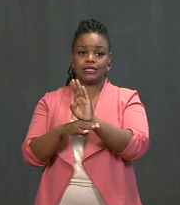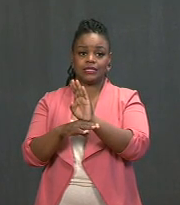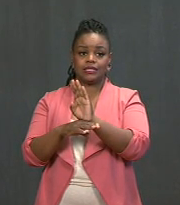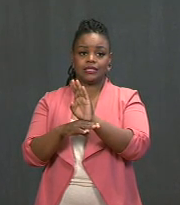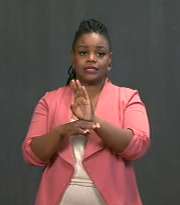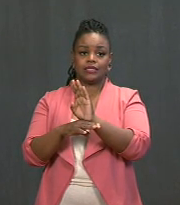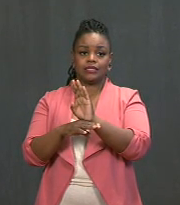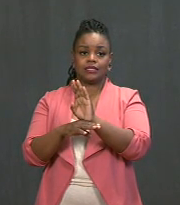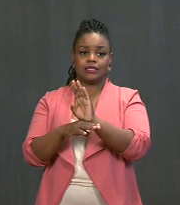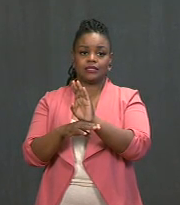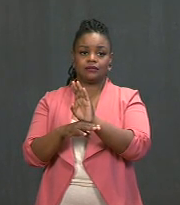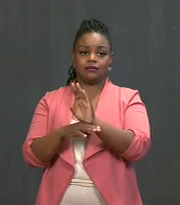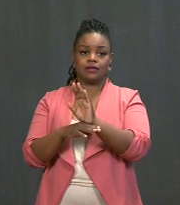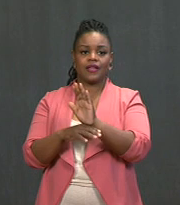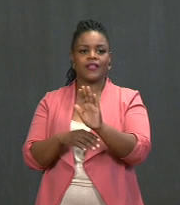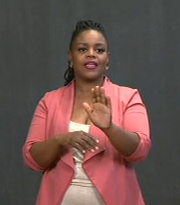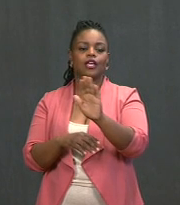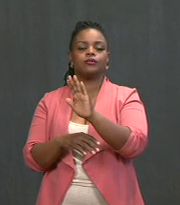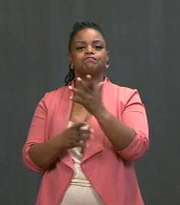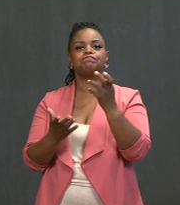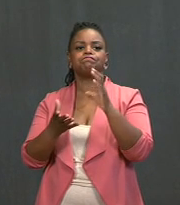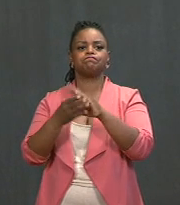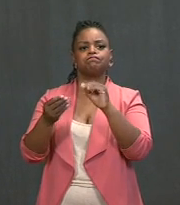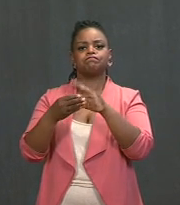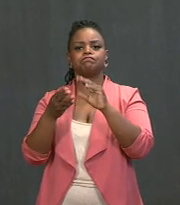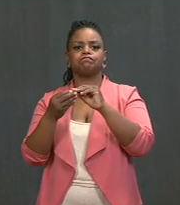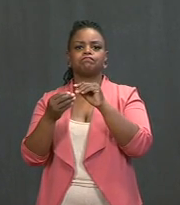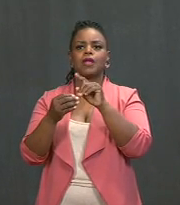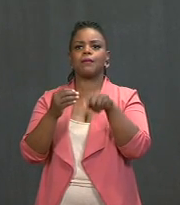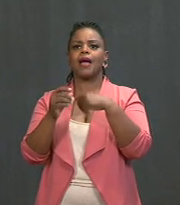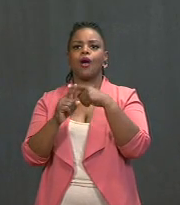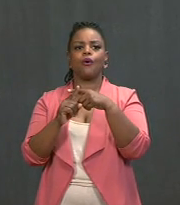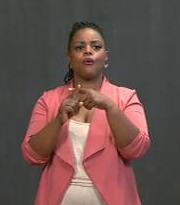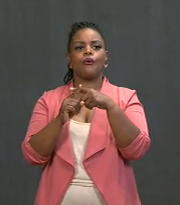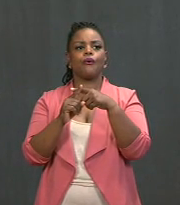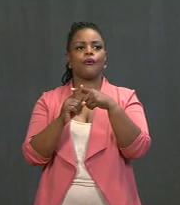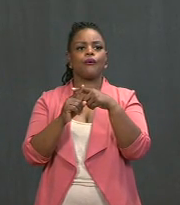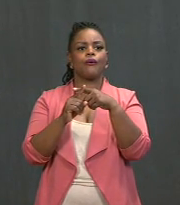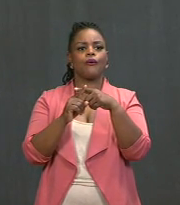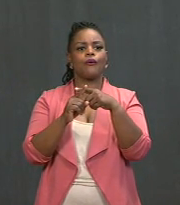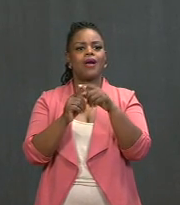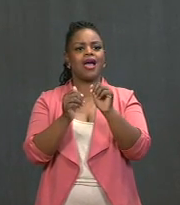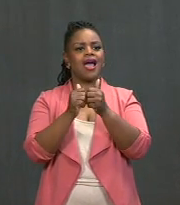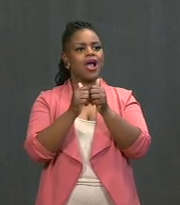are speaking up about how these new Jim Crow laws